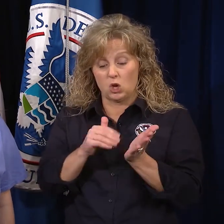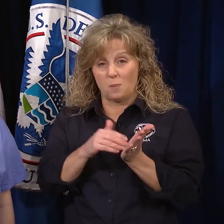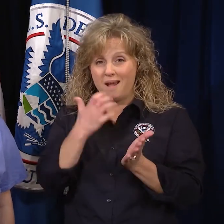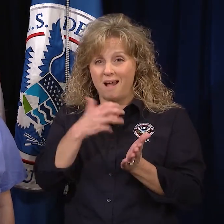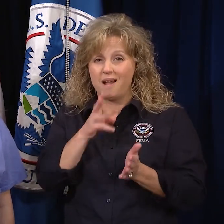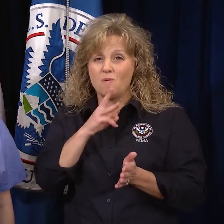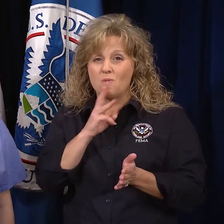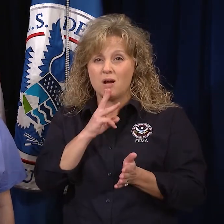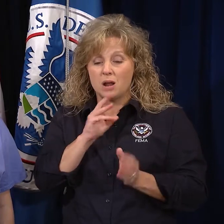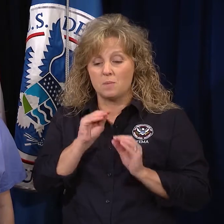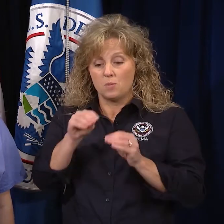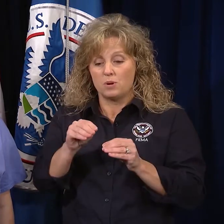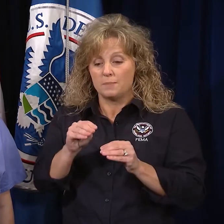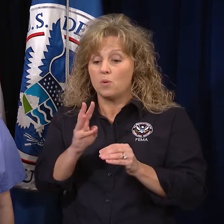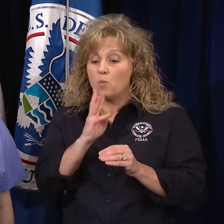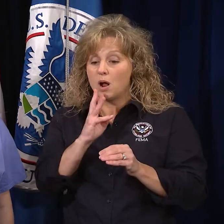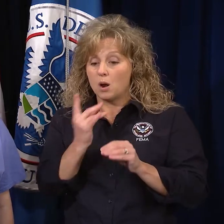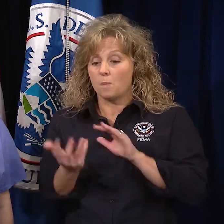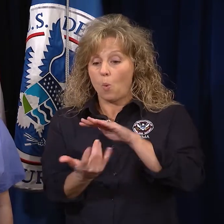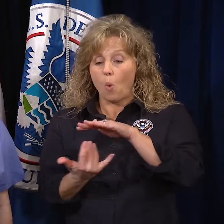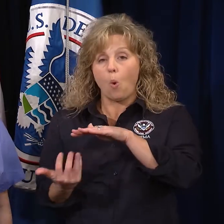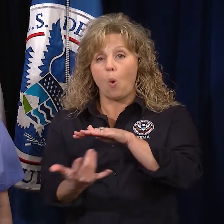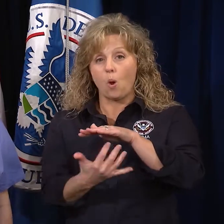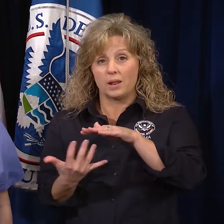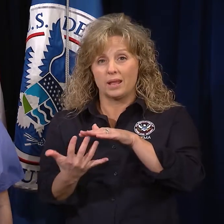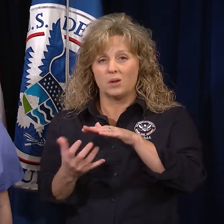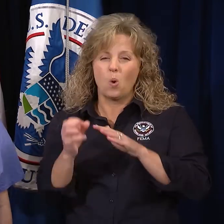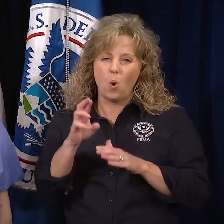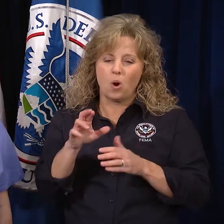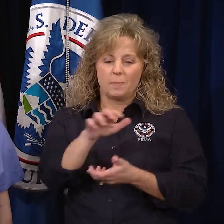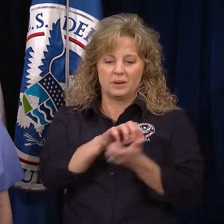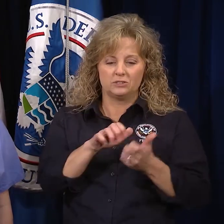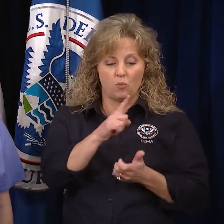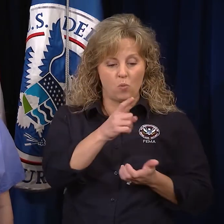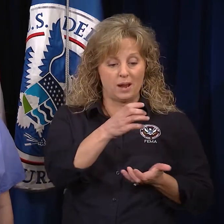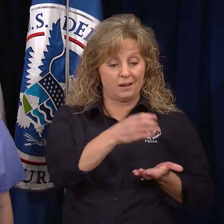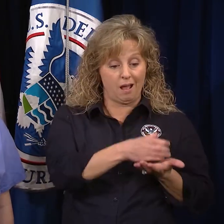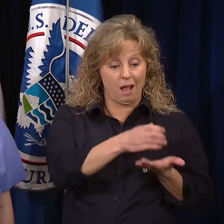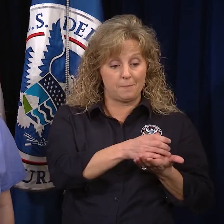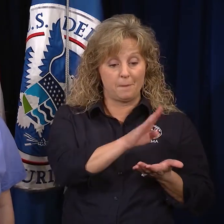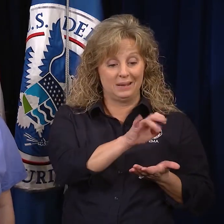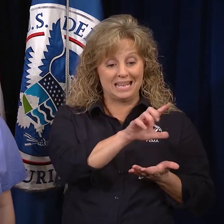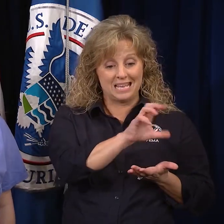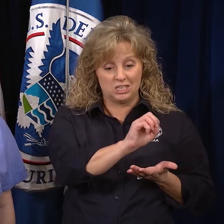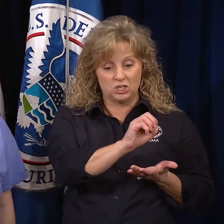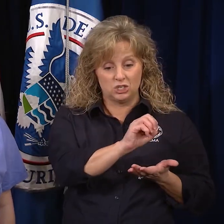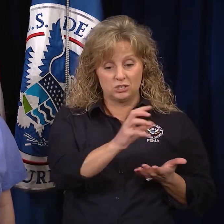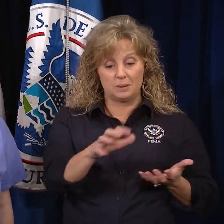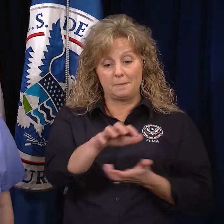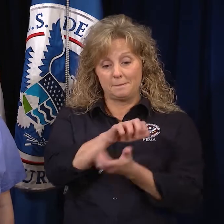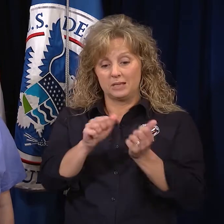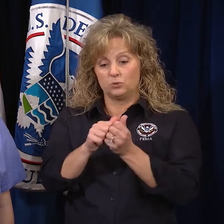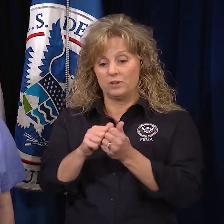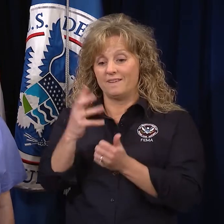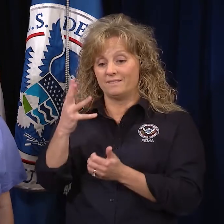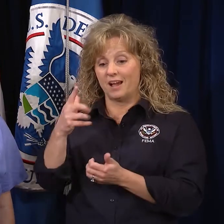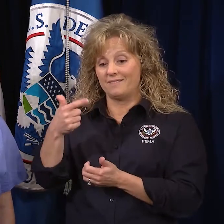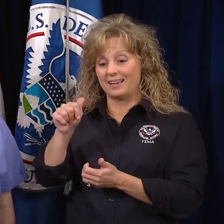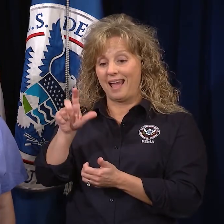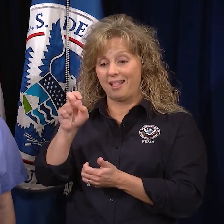and then placing them in boiling water or a solution of 1 cup of bleach in 5 gallons of water.